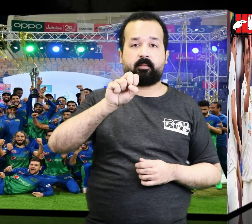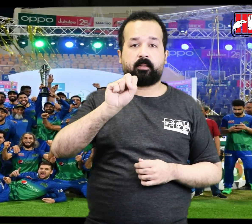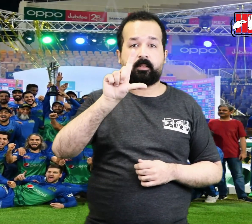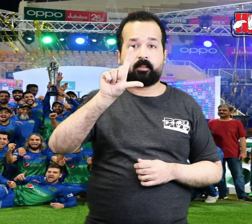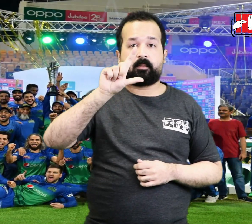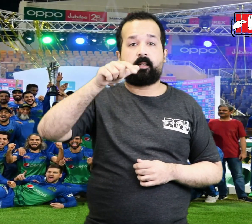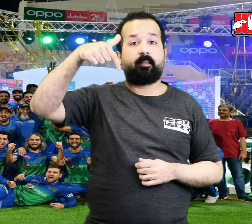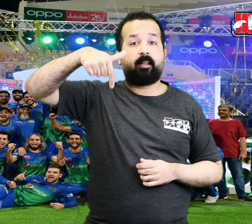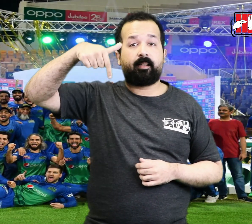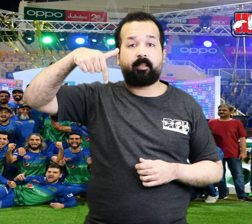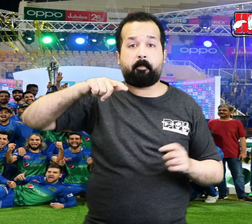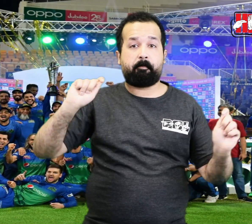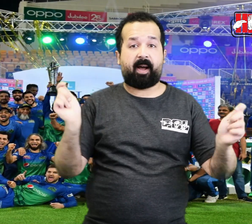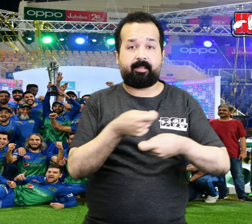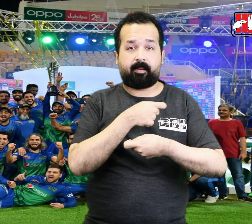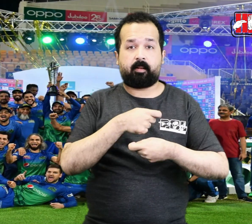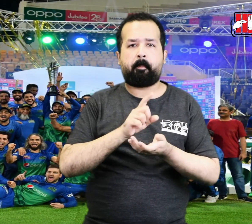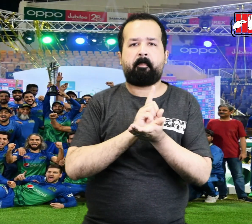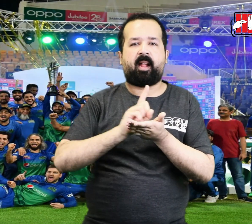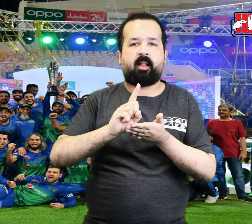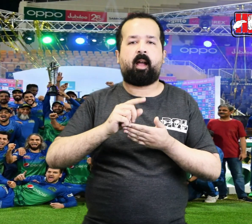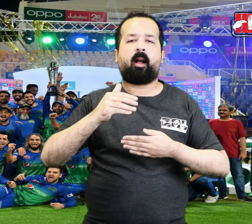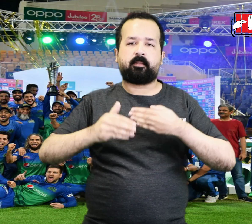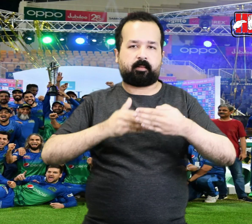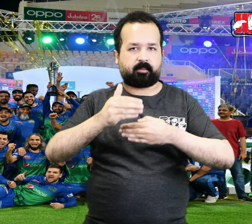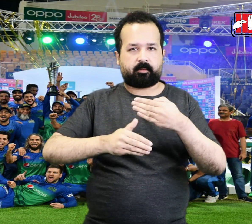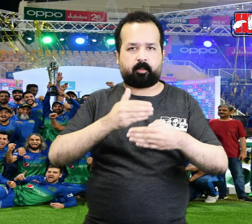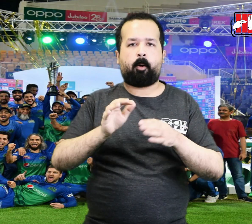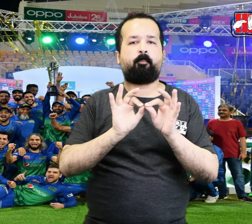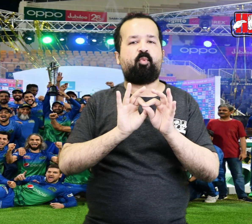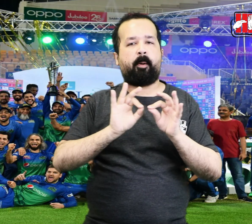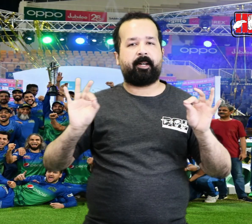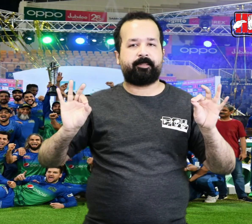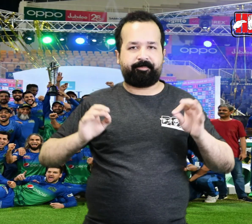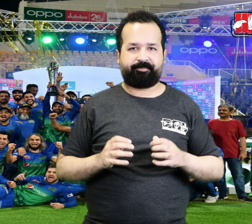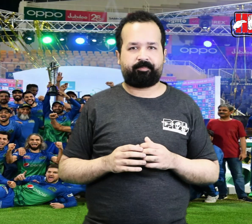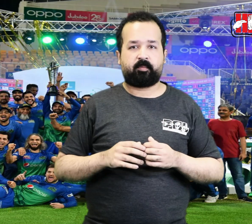The first phase of PSL-7 has been completed;